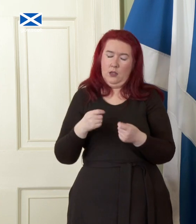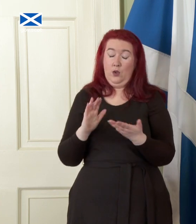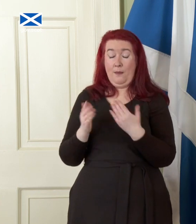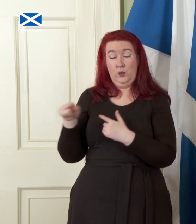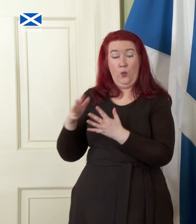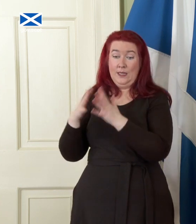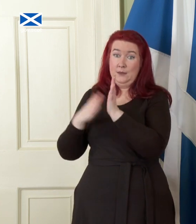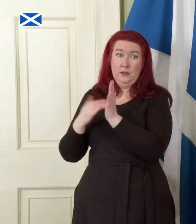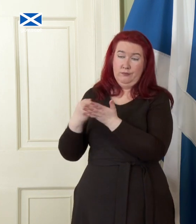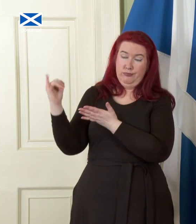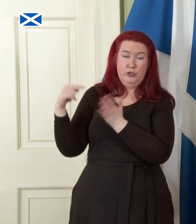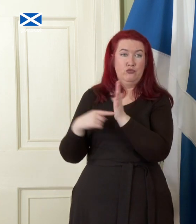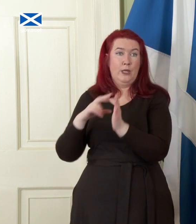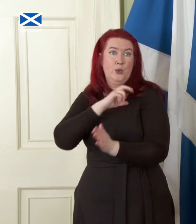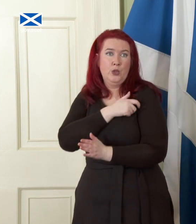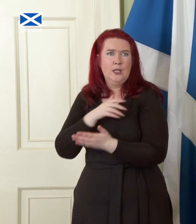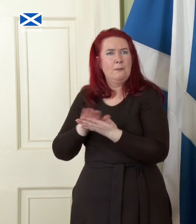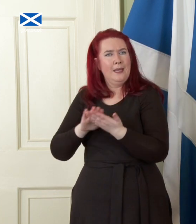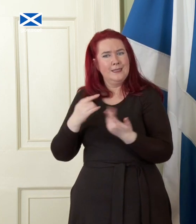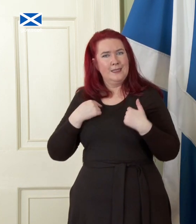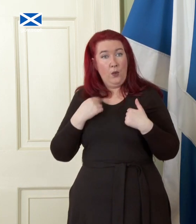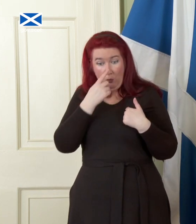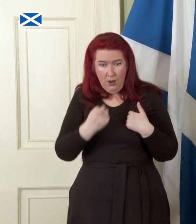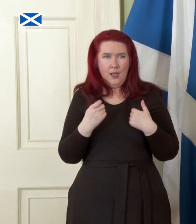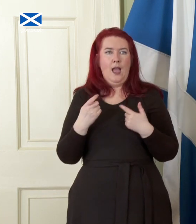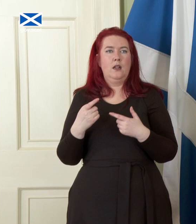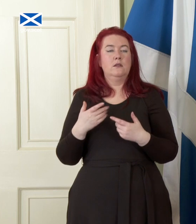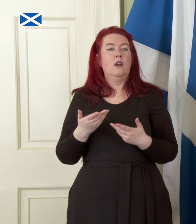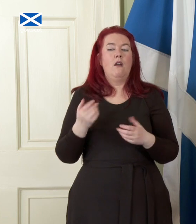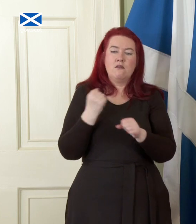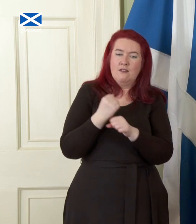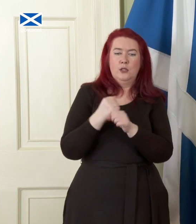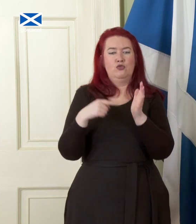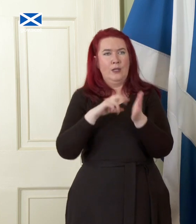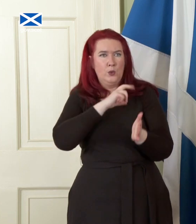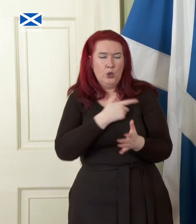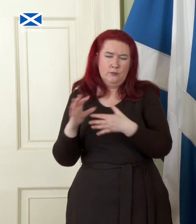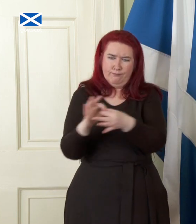can bring government, business and trade unions together in a social partnership underpinned by